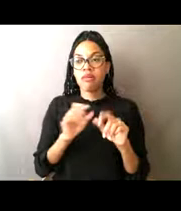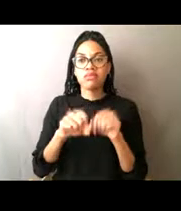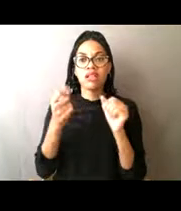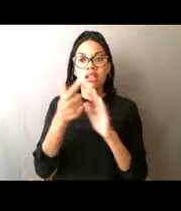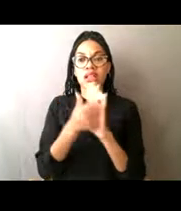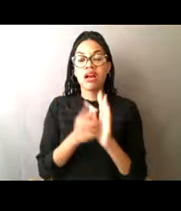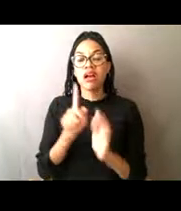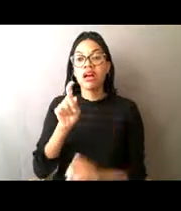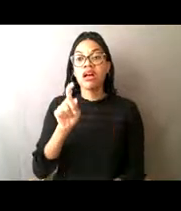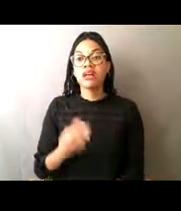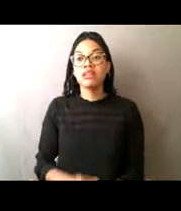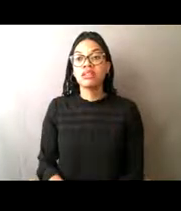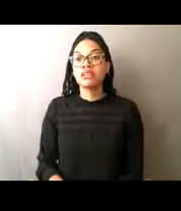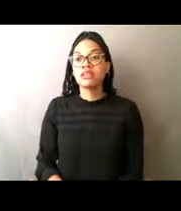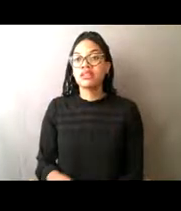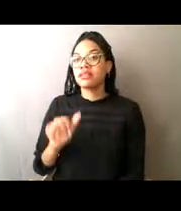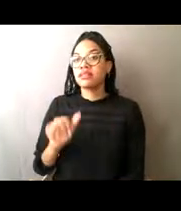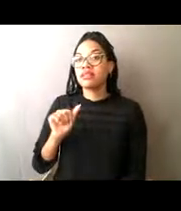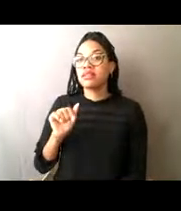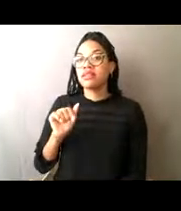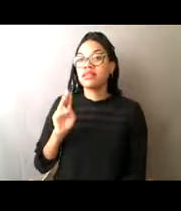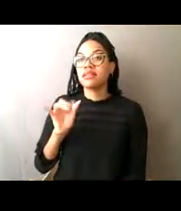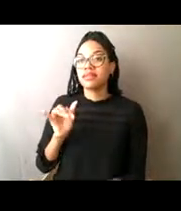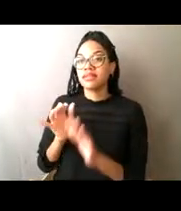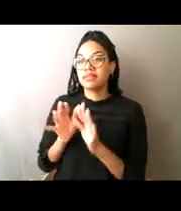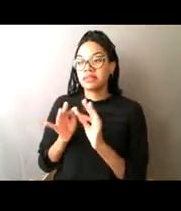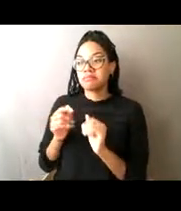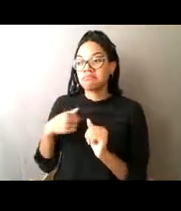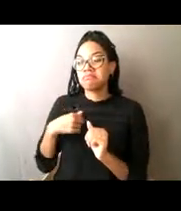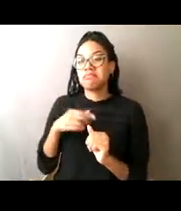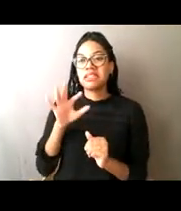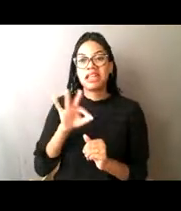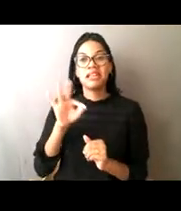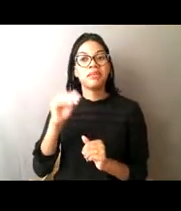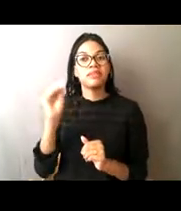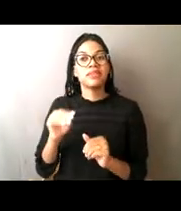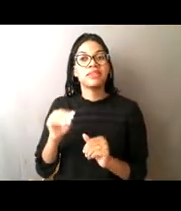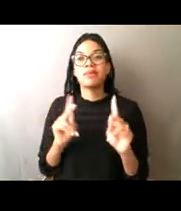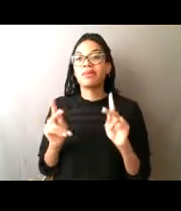I would say that 99% of the people I come in contact with are following the rules,